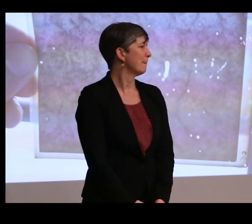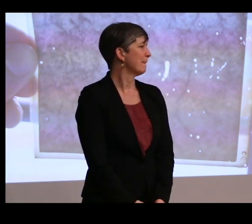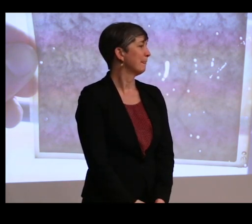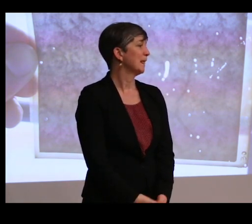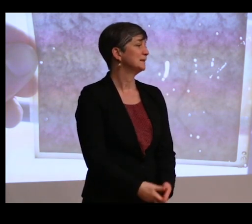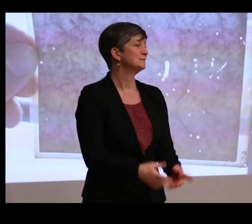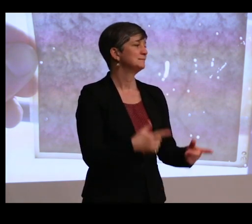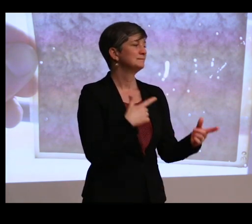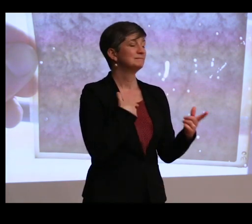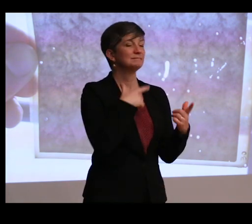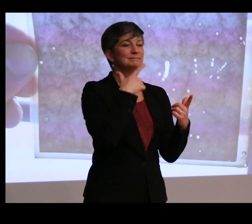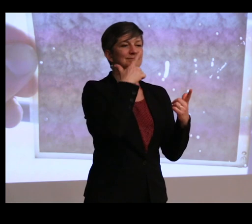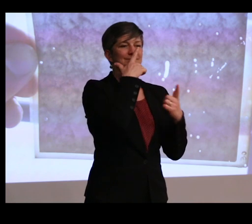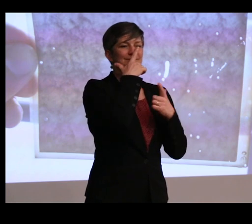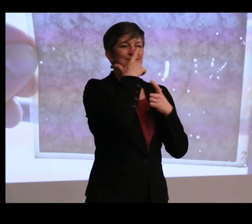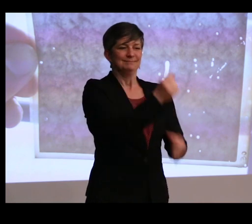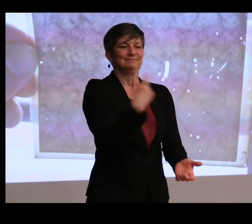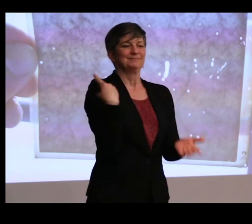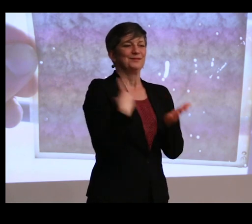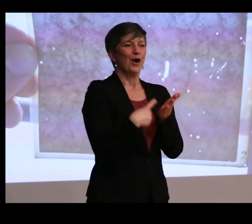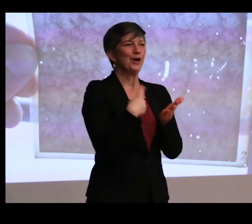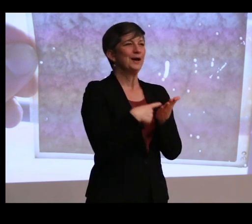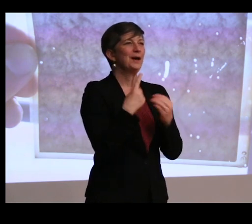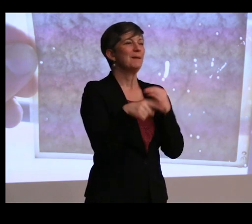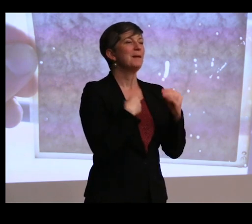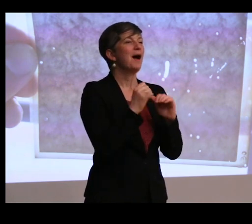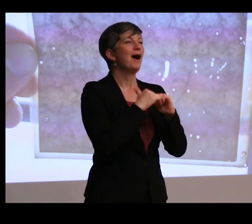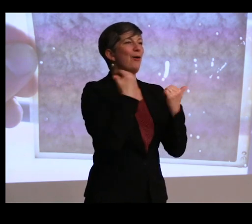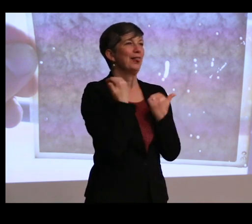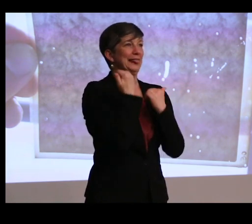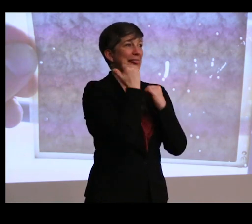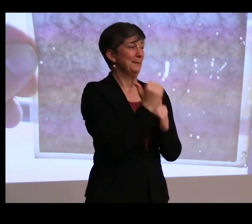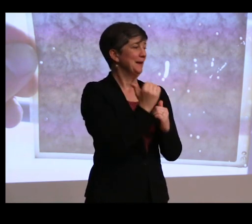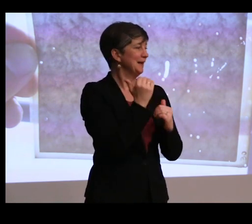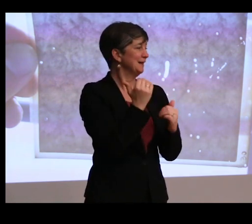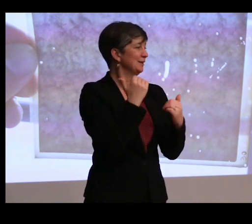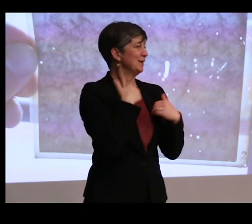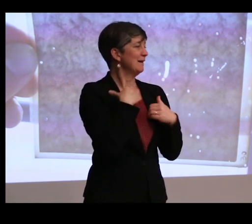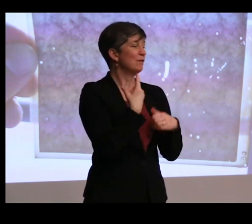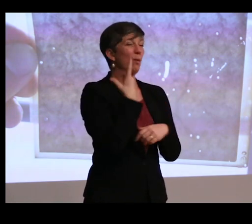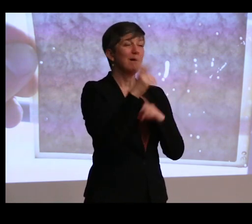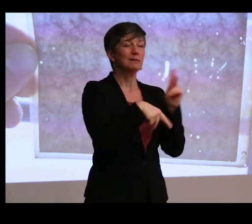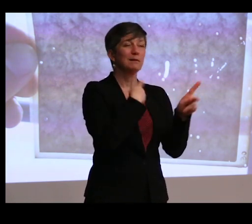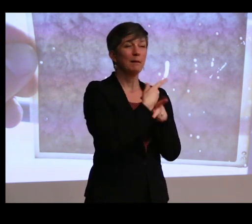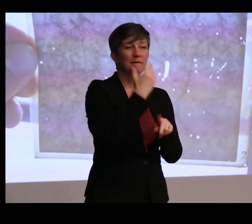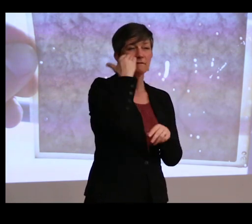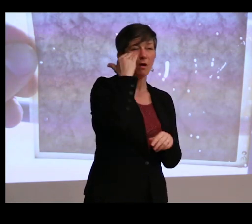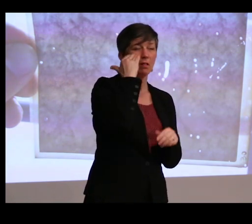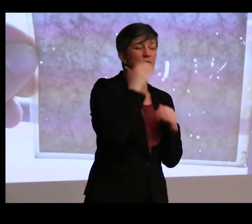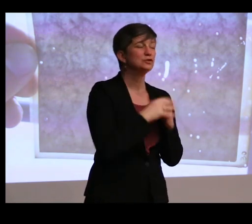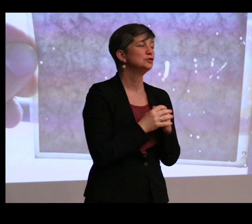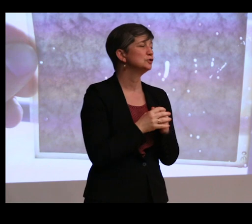So I was interested in your talking about how limiting it is to have just kind of one type of knowledge framing